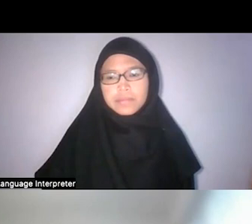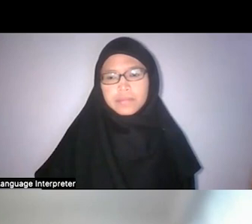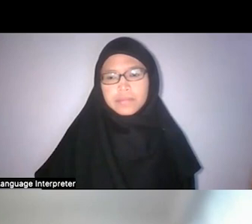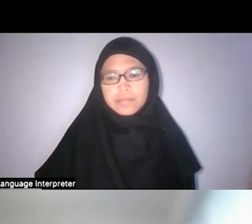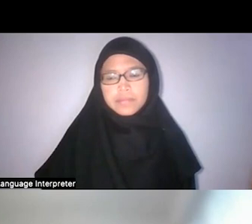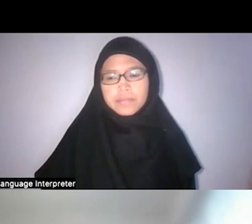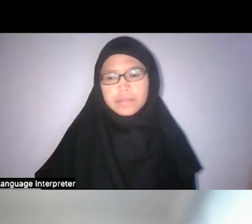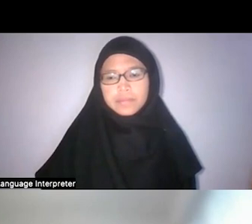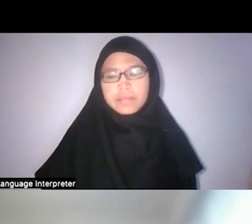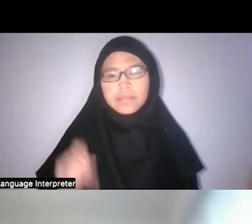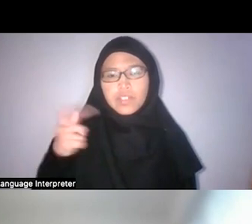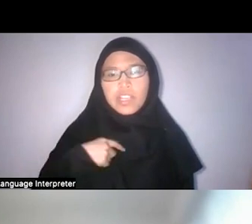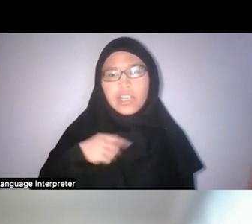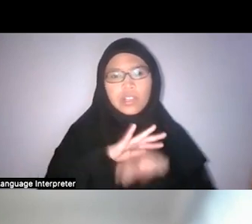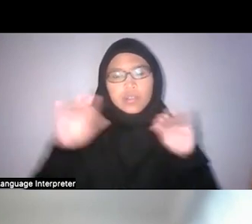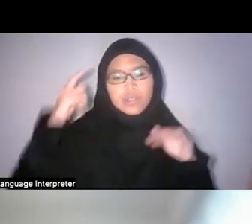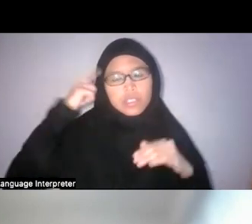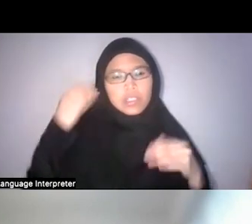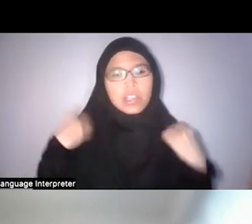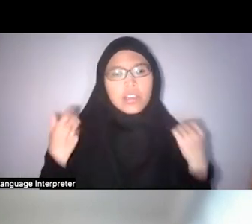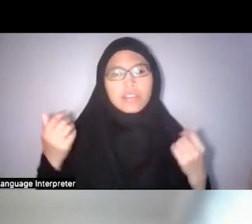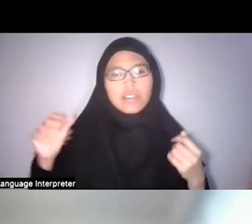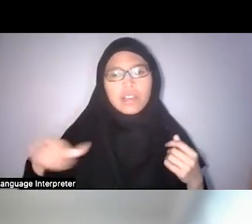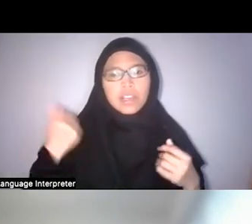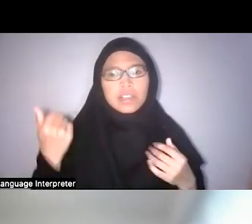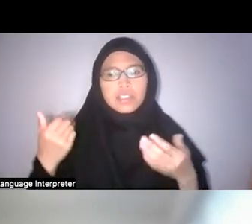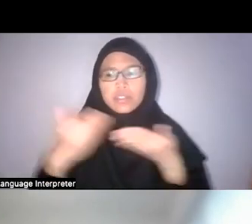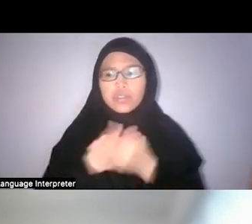Faris: Okay, I don’t think there are any new questions.